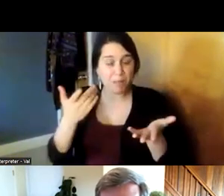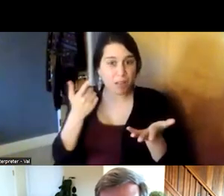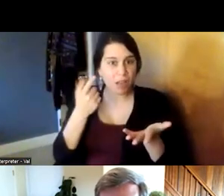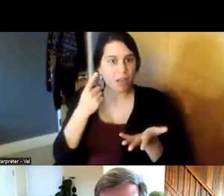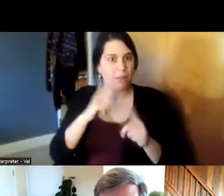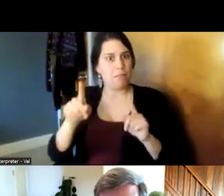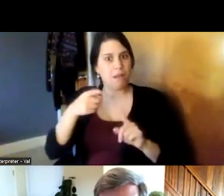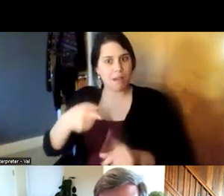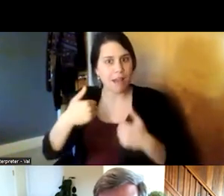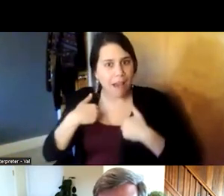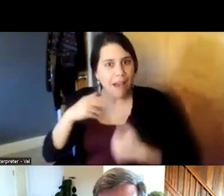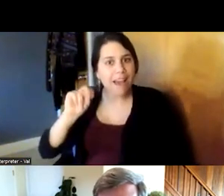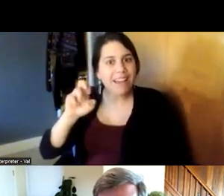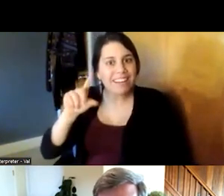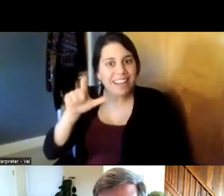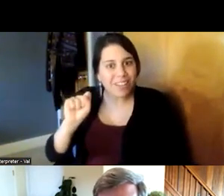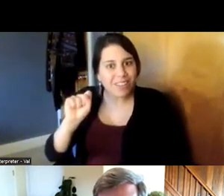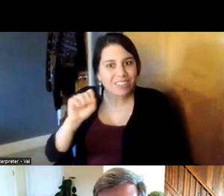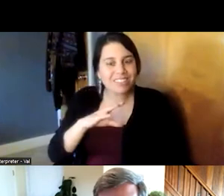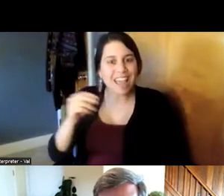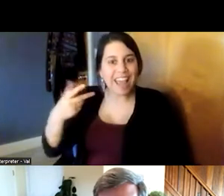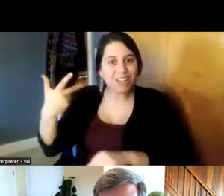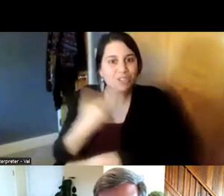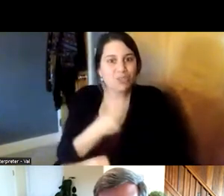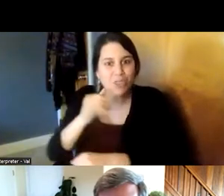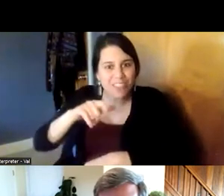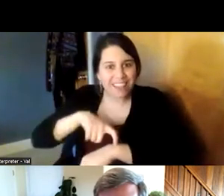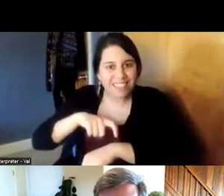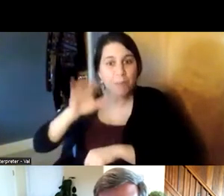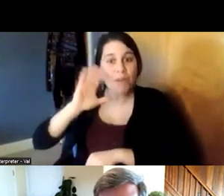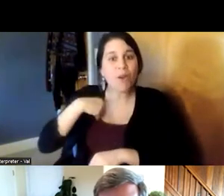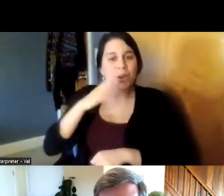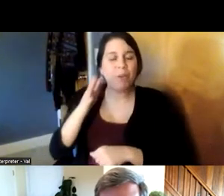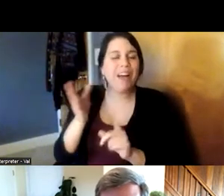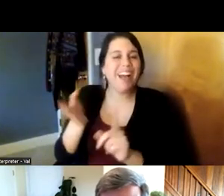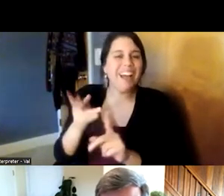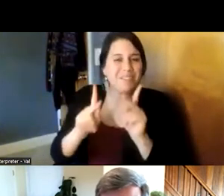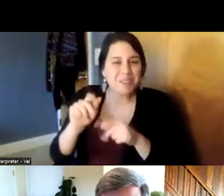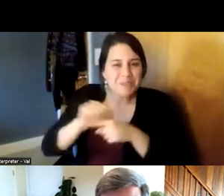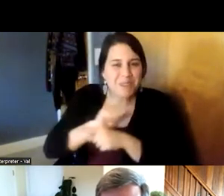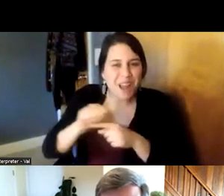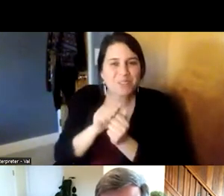uh syringes and we used to get people to practice on oranges uh injecting an orange with some water